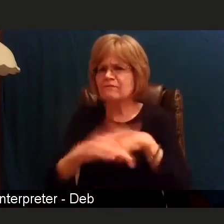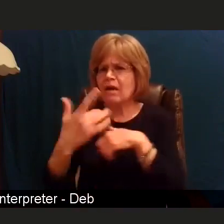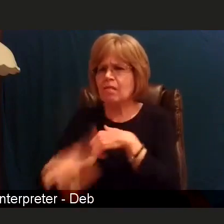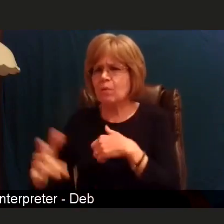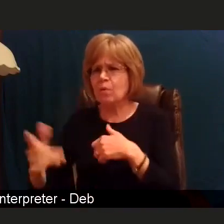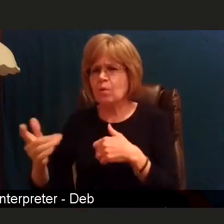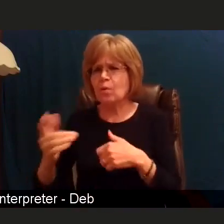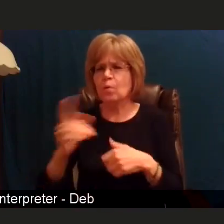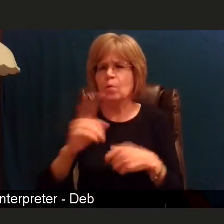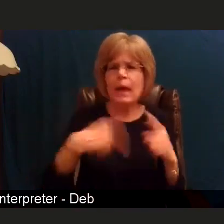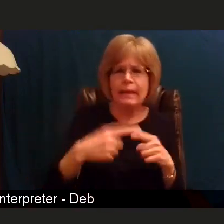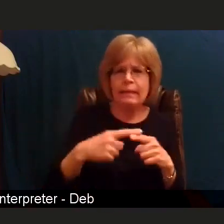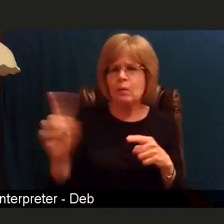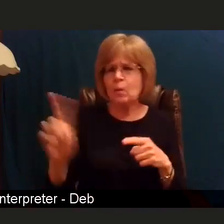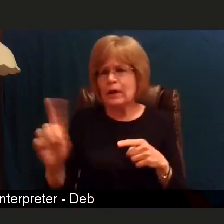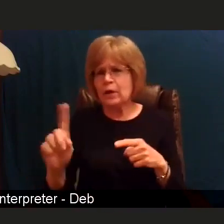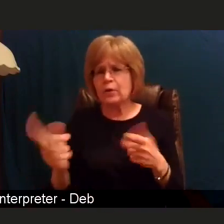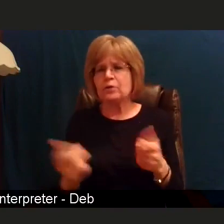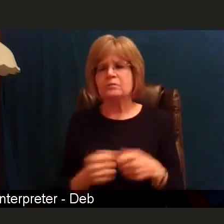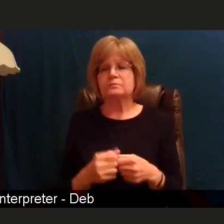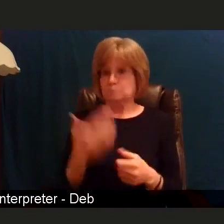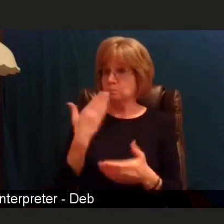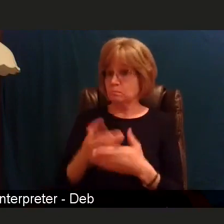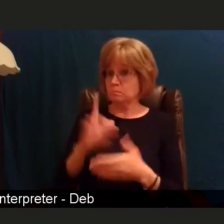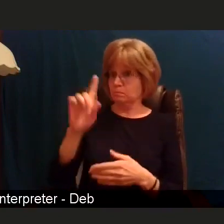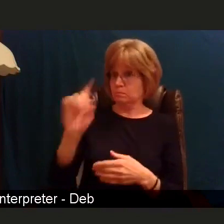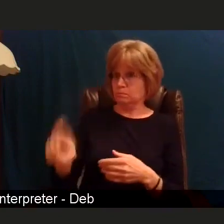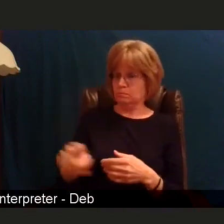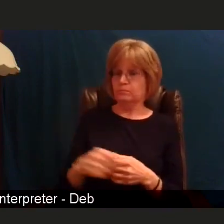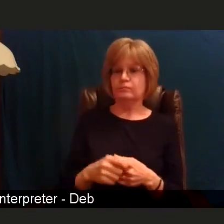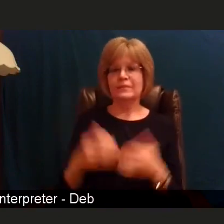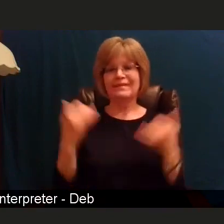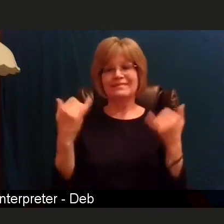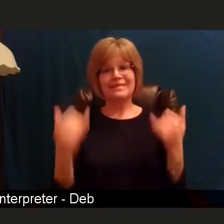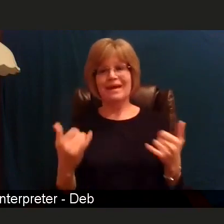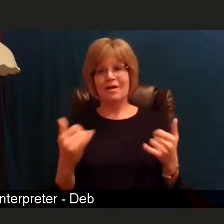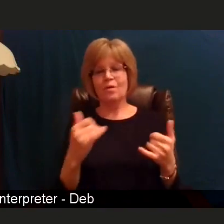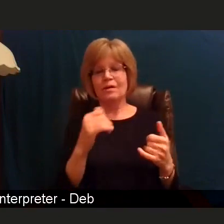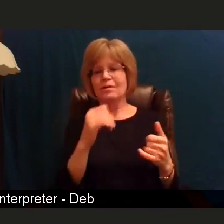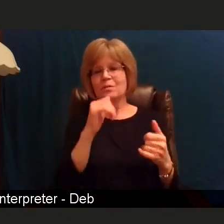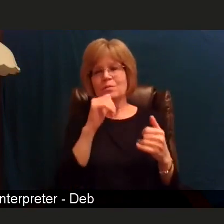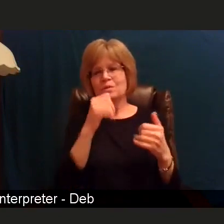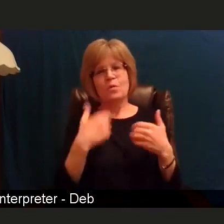That's a good question, so at this time, right now, there is not much choice of which vaccine